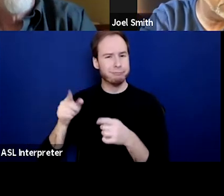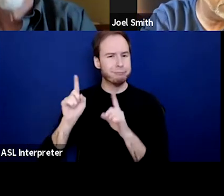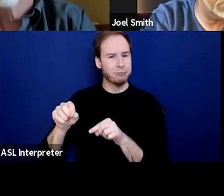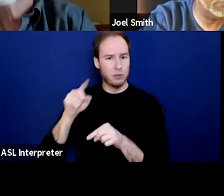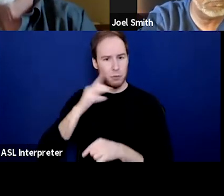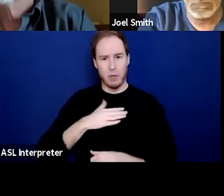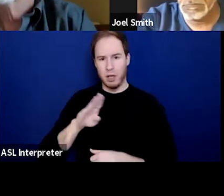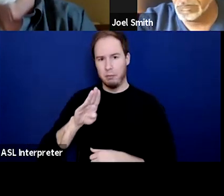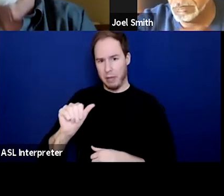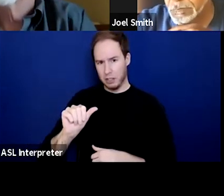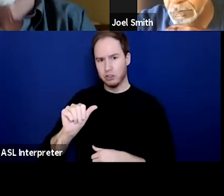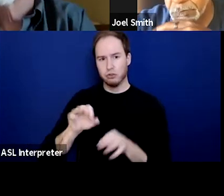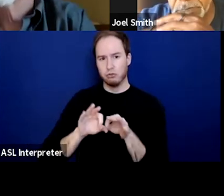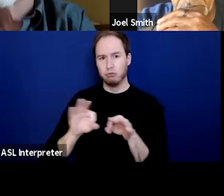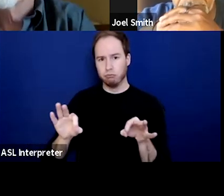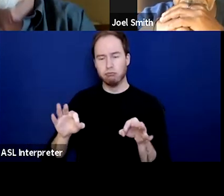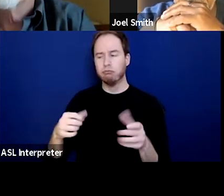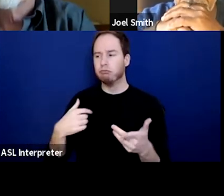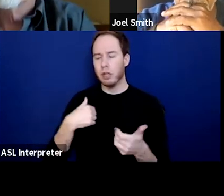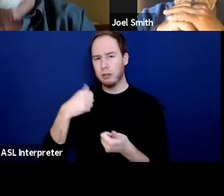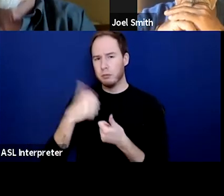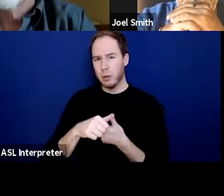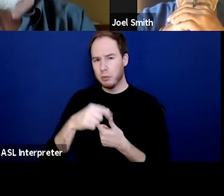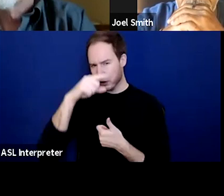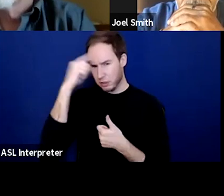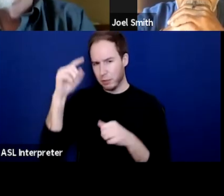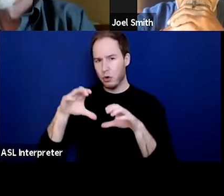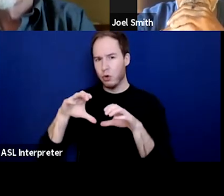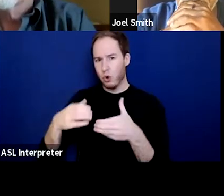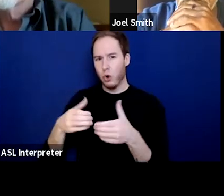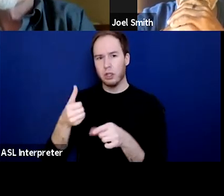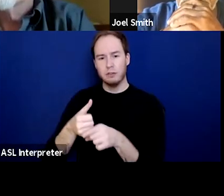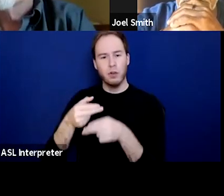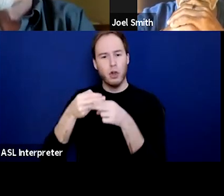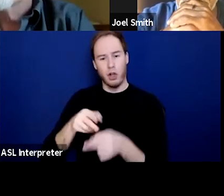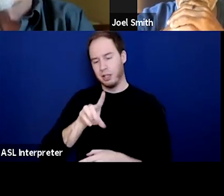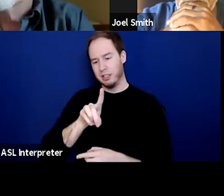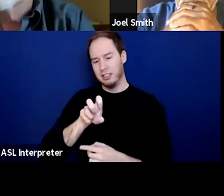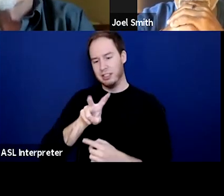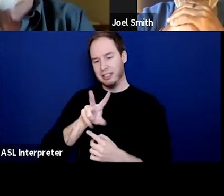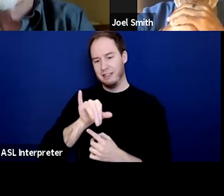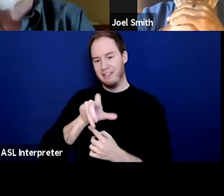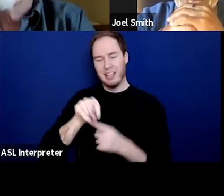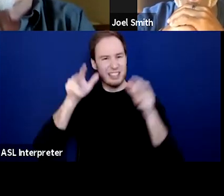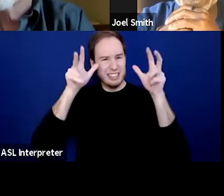And I was doing a summer course and it was called deviant behavior. And of course, that appealed to me